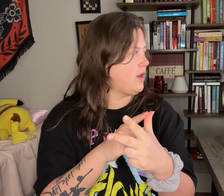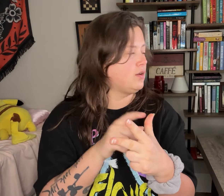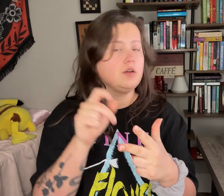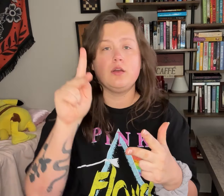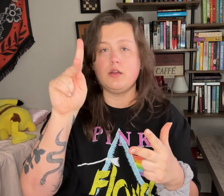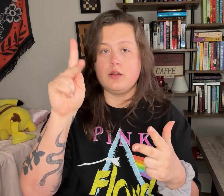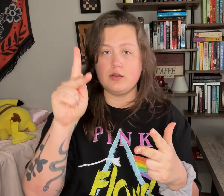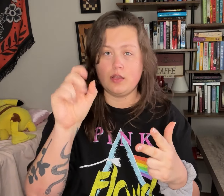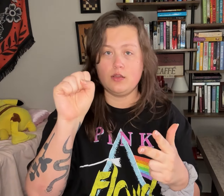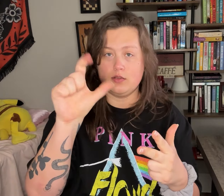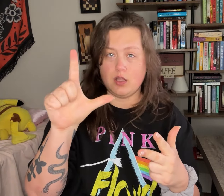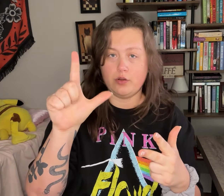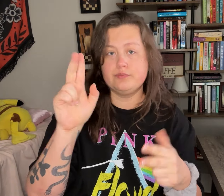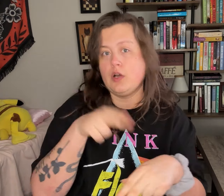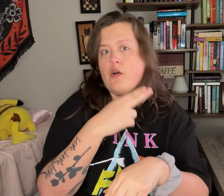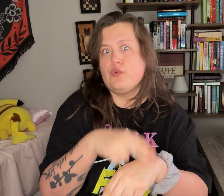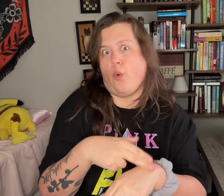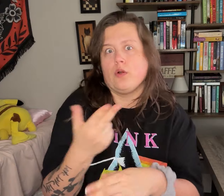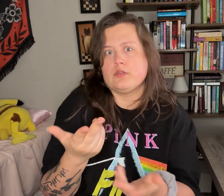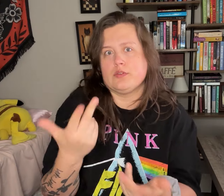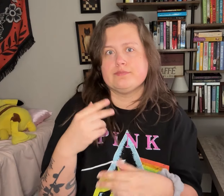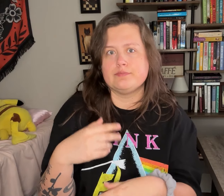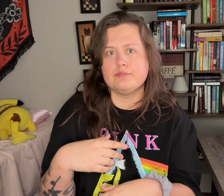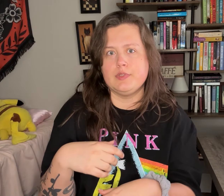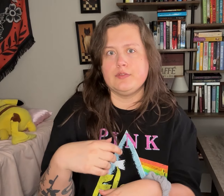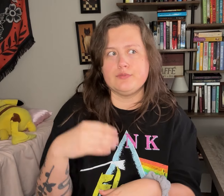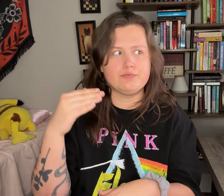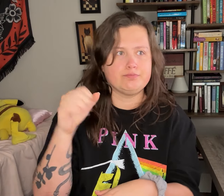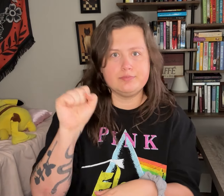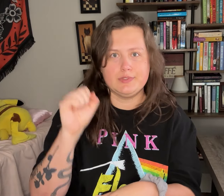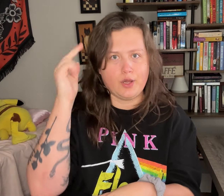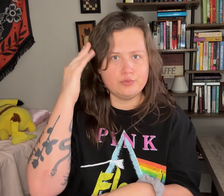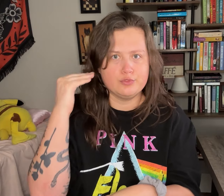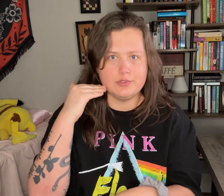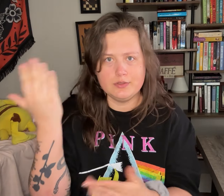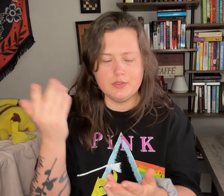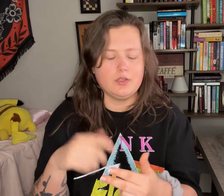Korean Sign Language, of course, since they're in South Korea.